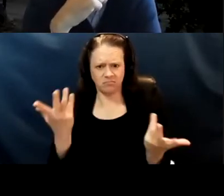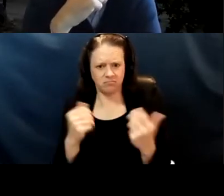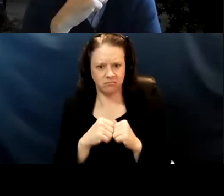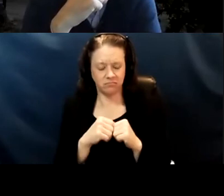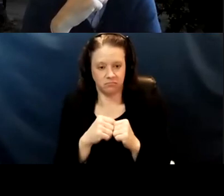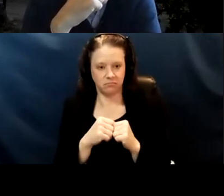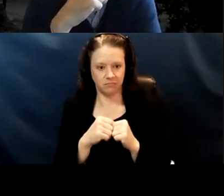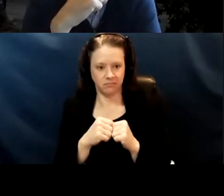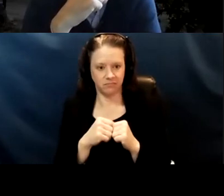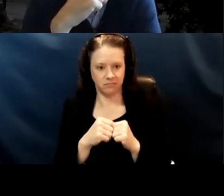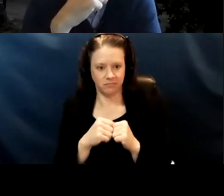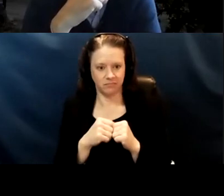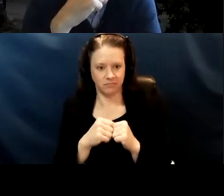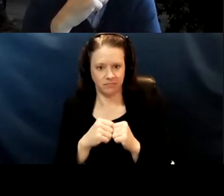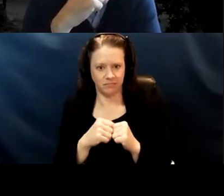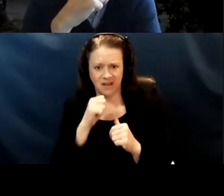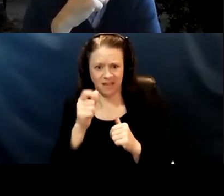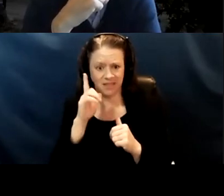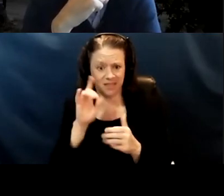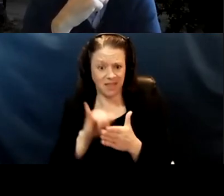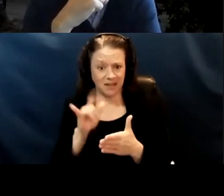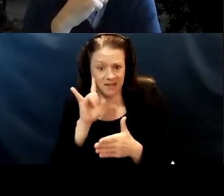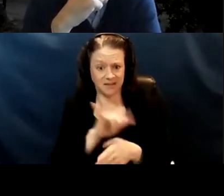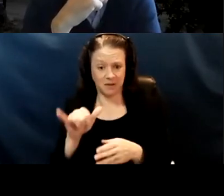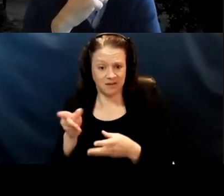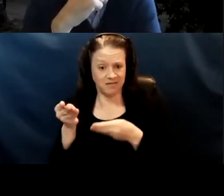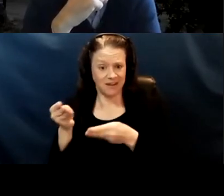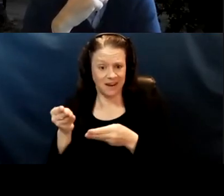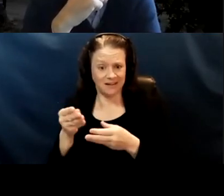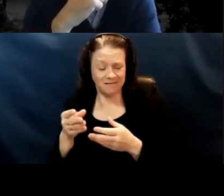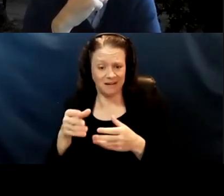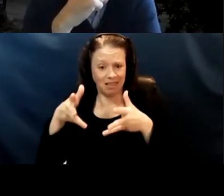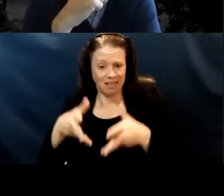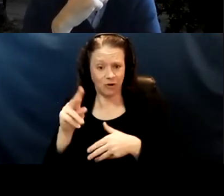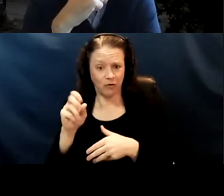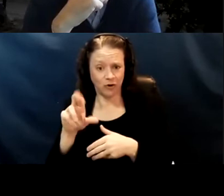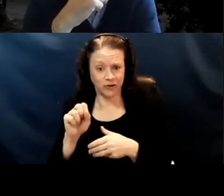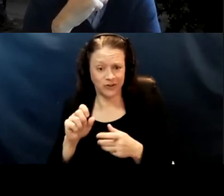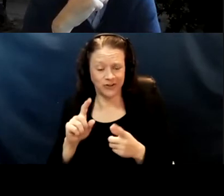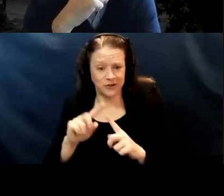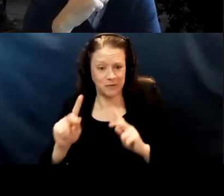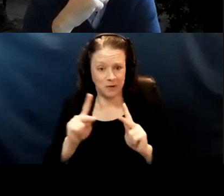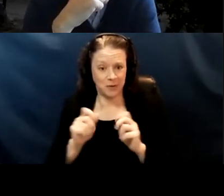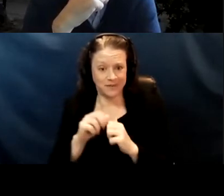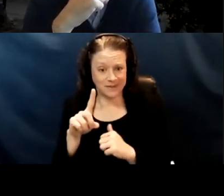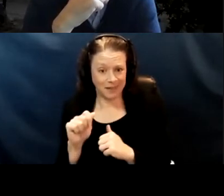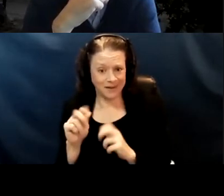isn't that like feeding leftovers to people with disabilities? You can get it's like,